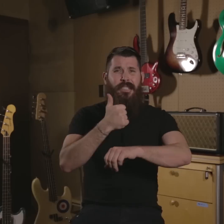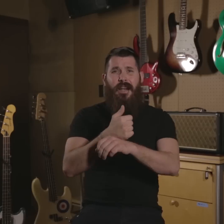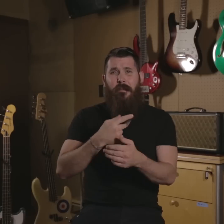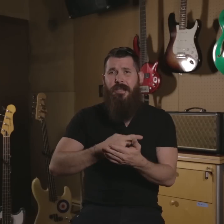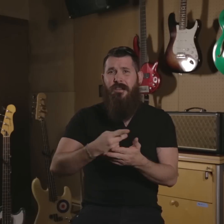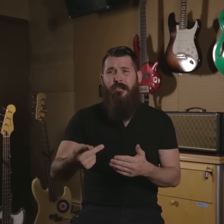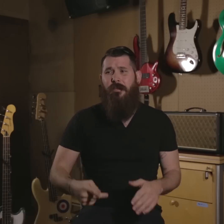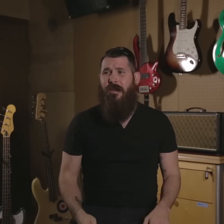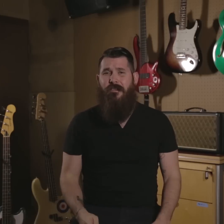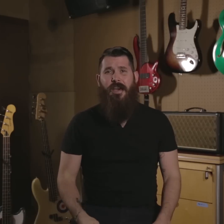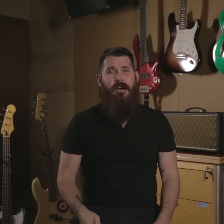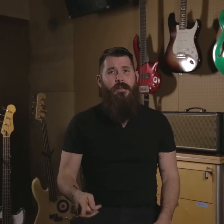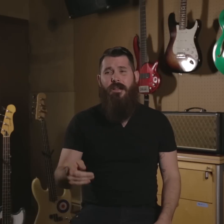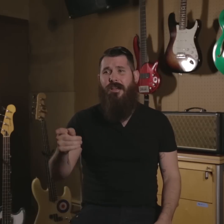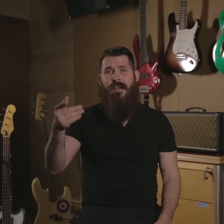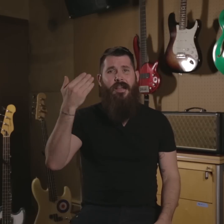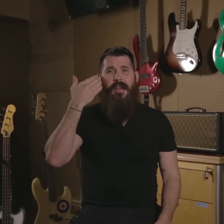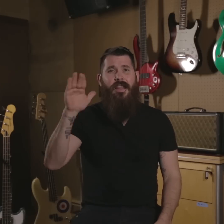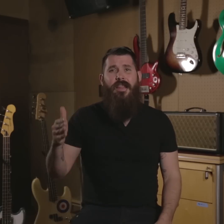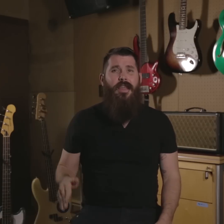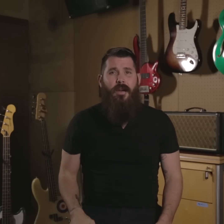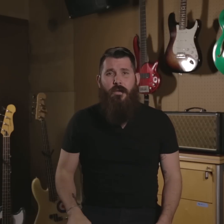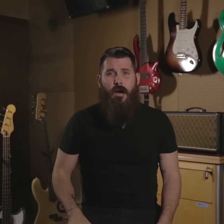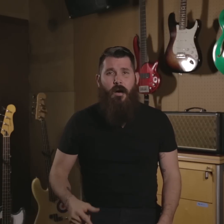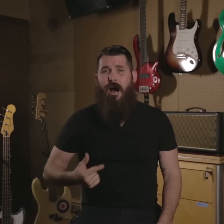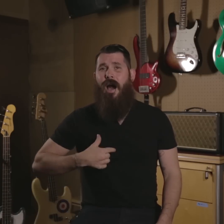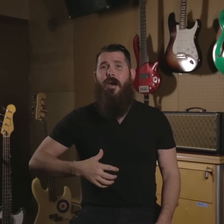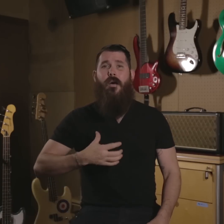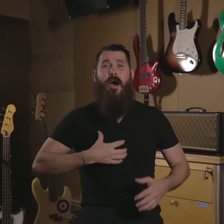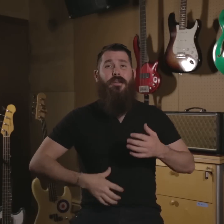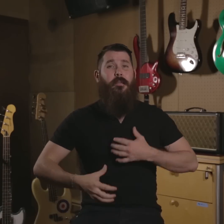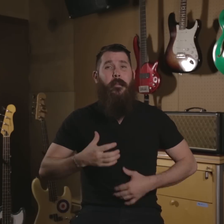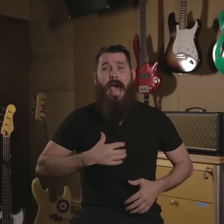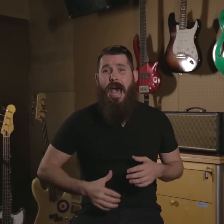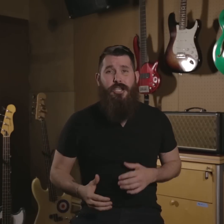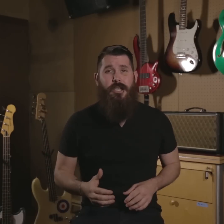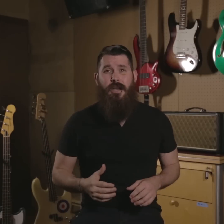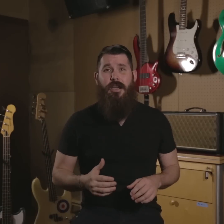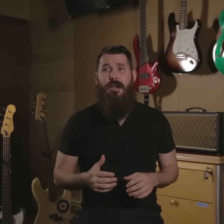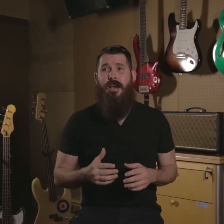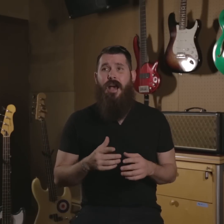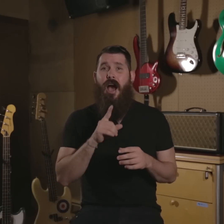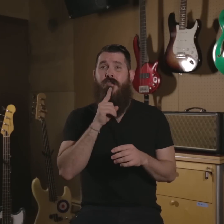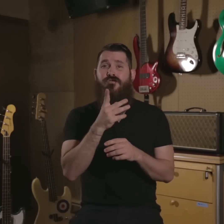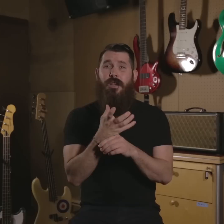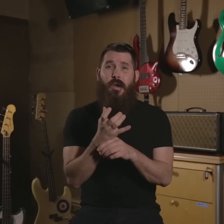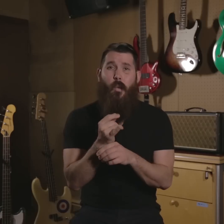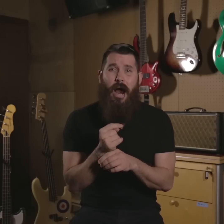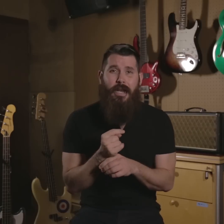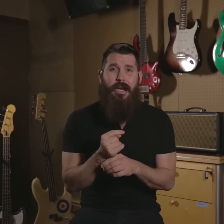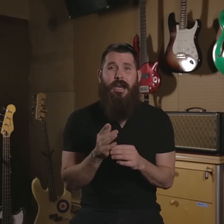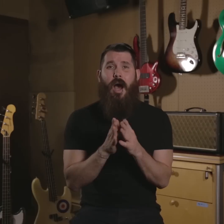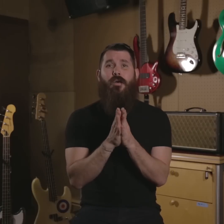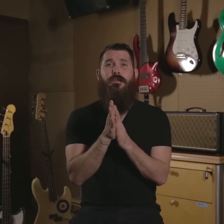setting myself up to fail they don't know. I was passionate, I really wanted it.